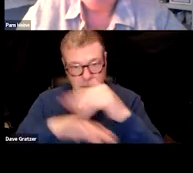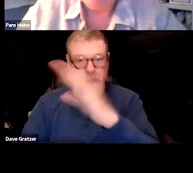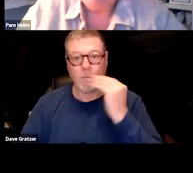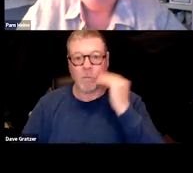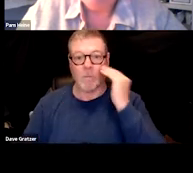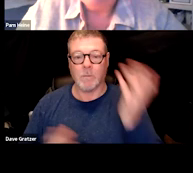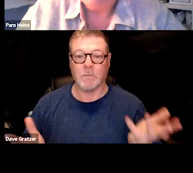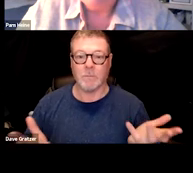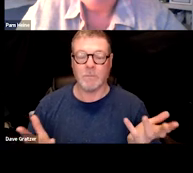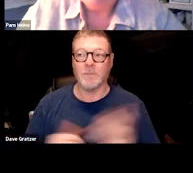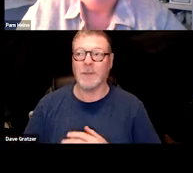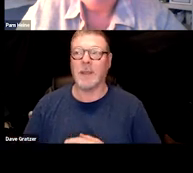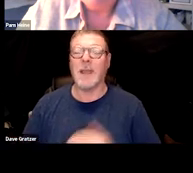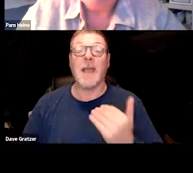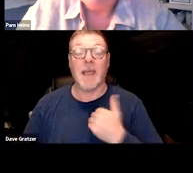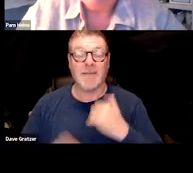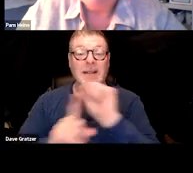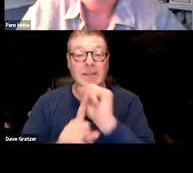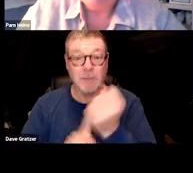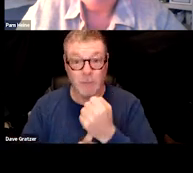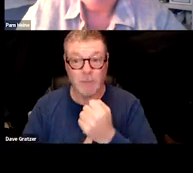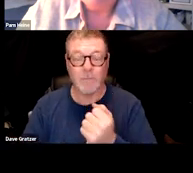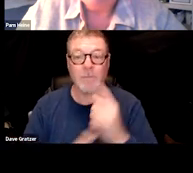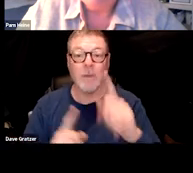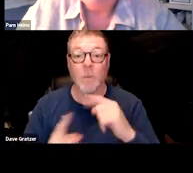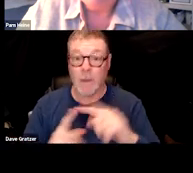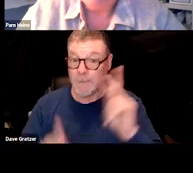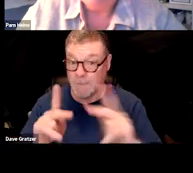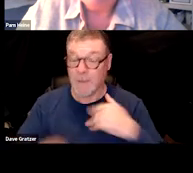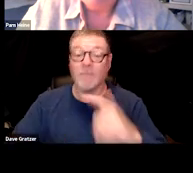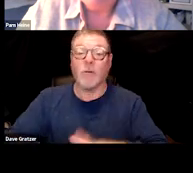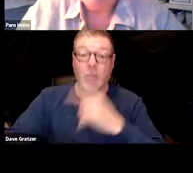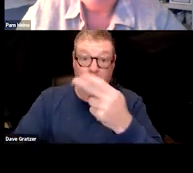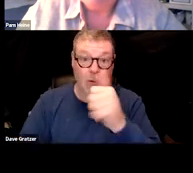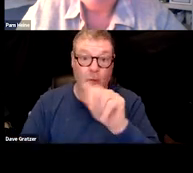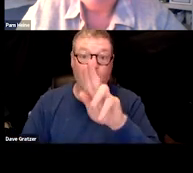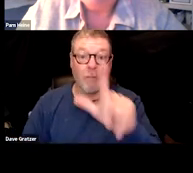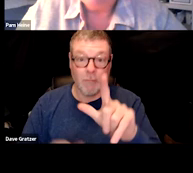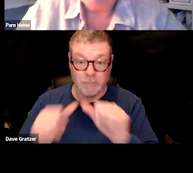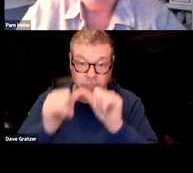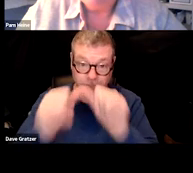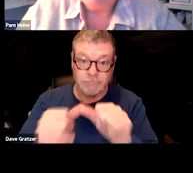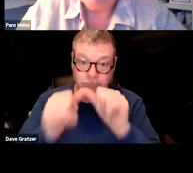and I've had cases where I've had people who have long haul symptoms and we use those presentations